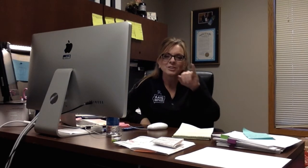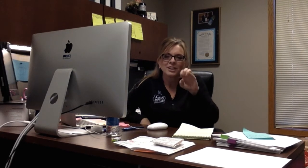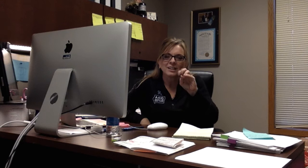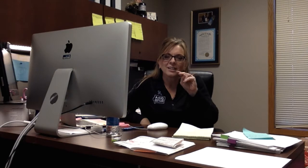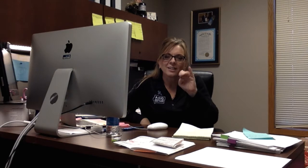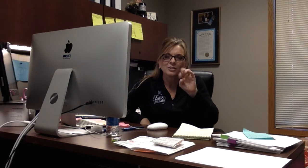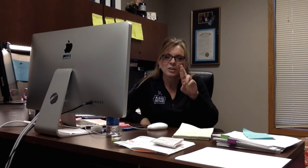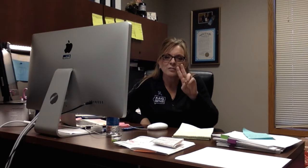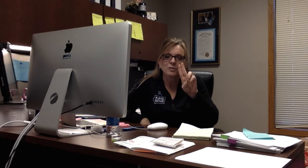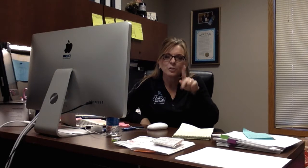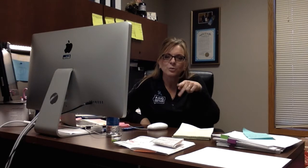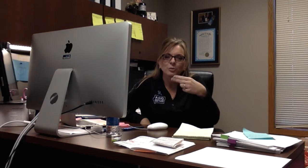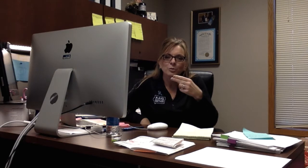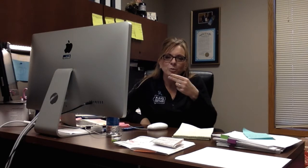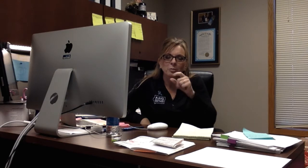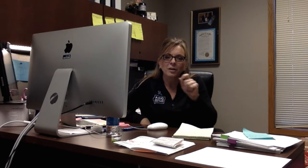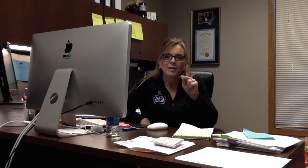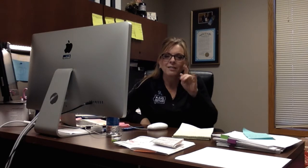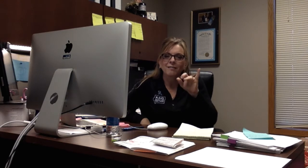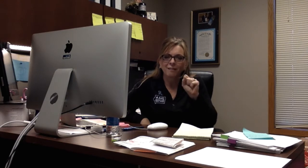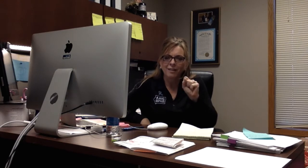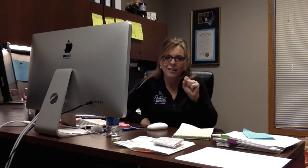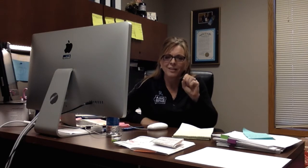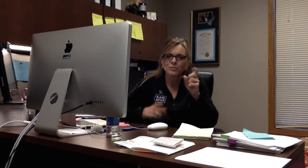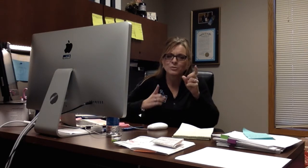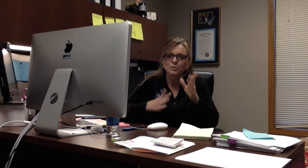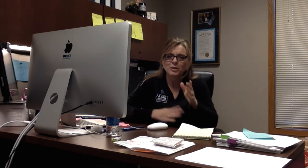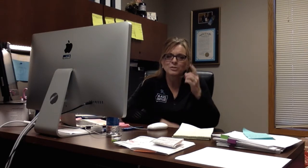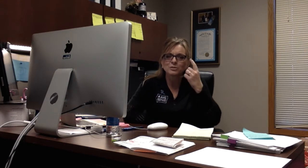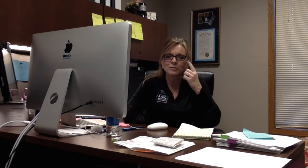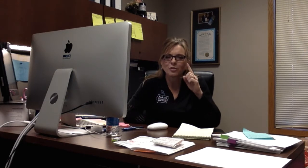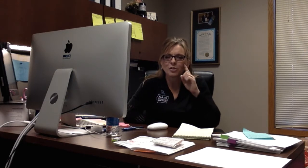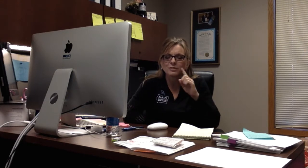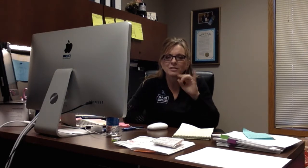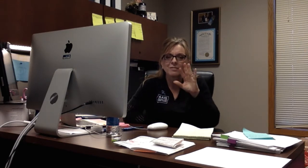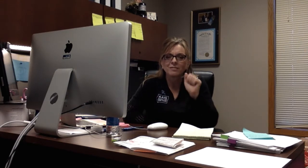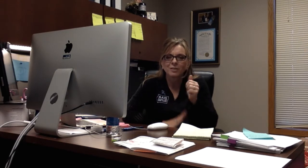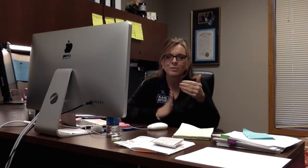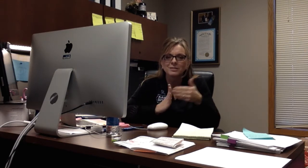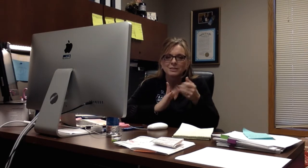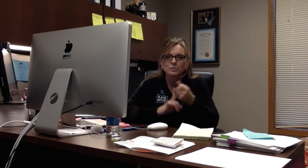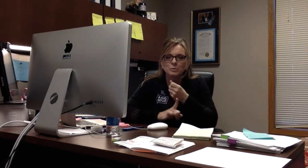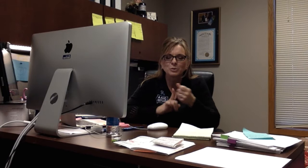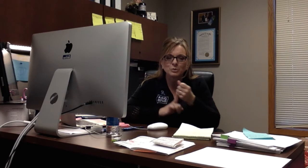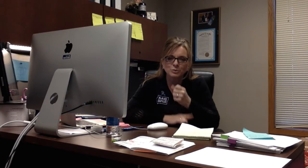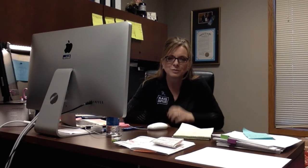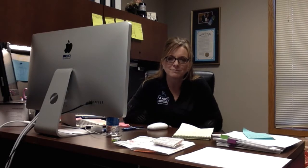Hello! My name is Jennifer Upah-Kyes and I am Executive Director for Deaf Iowans Against Abuse.